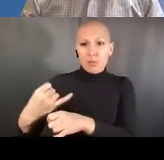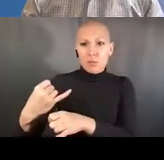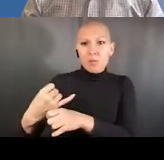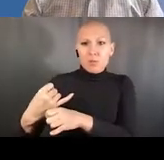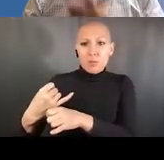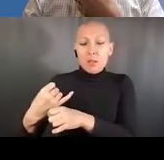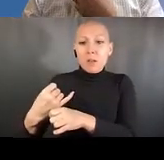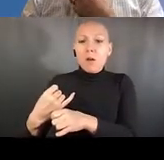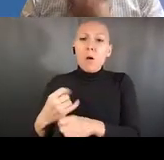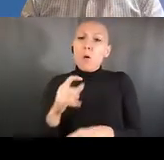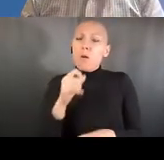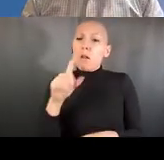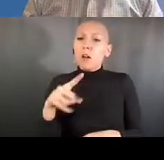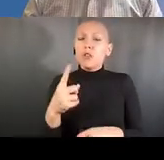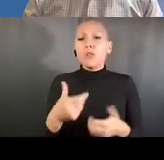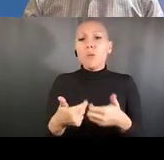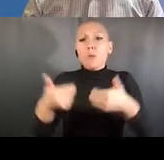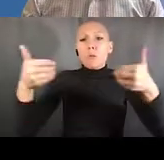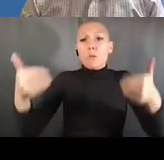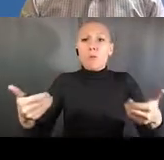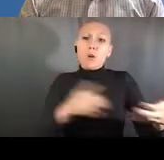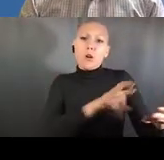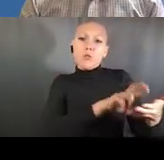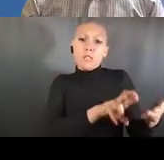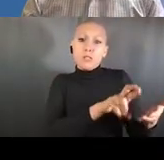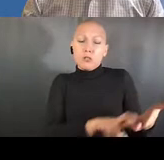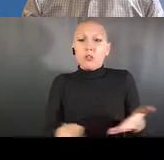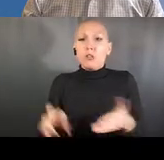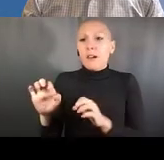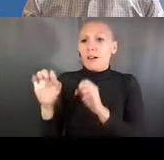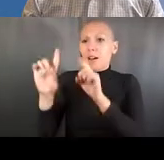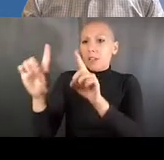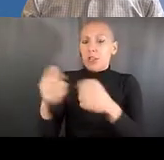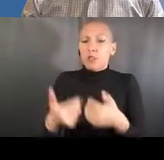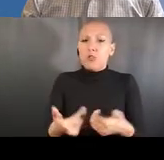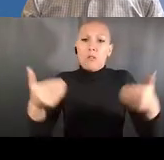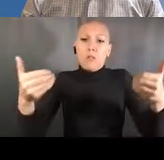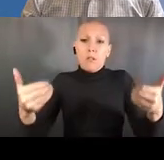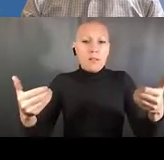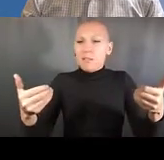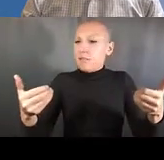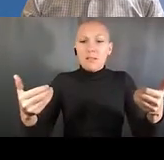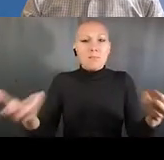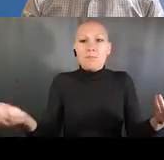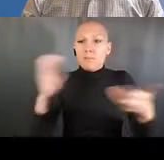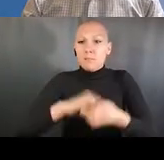also our policies and the money we distribute to the community to support research and training.